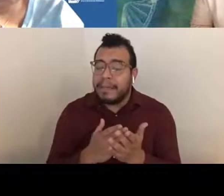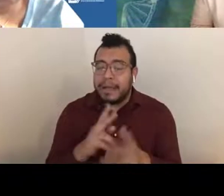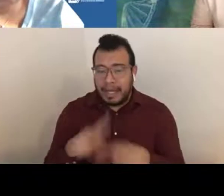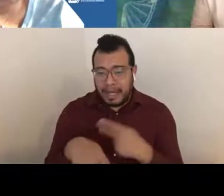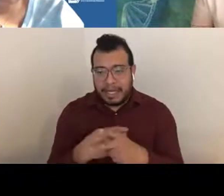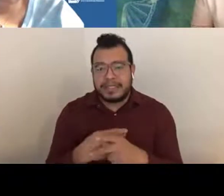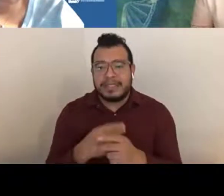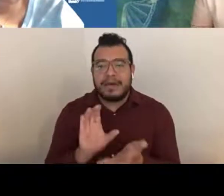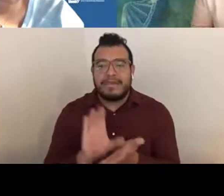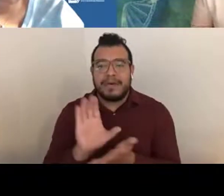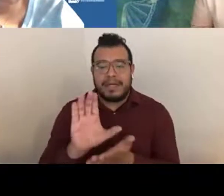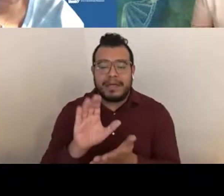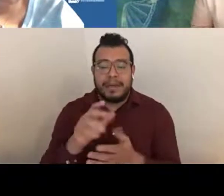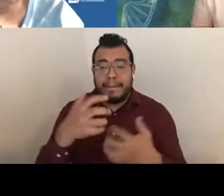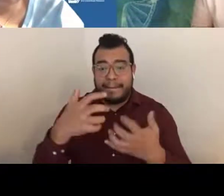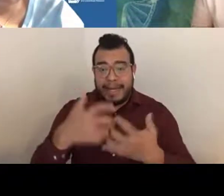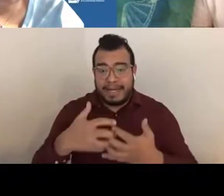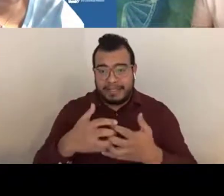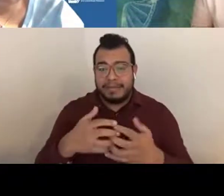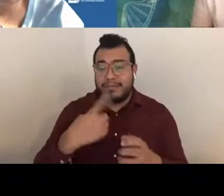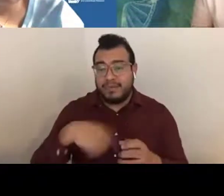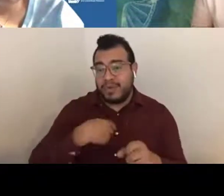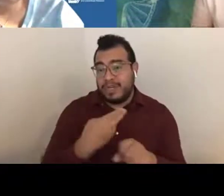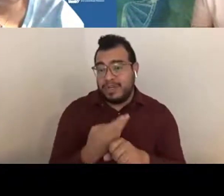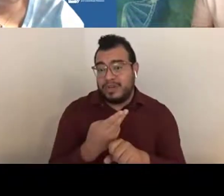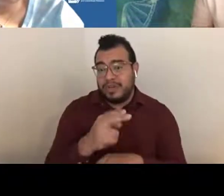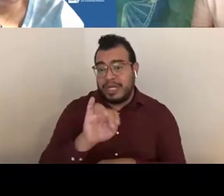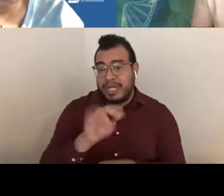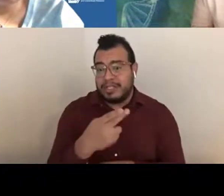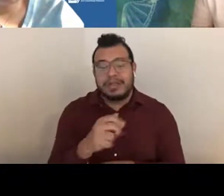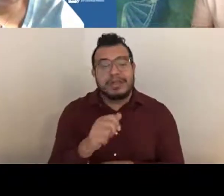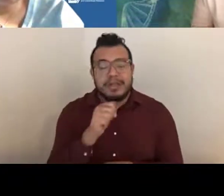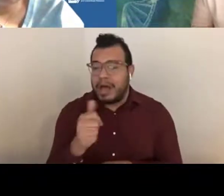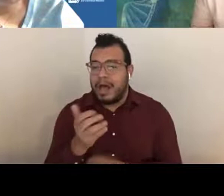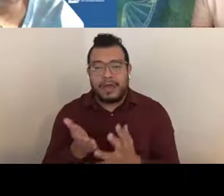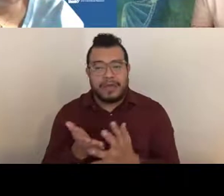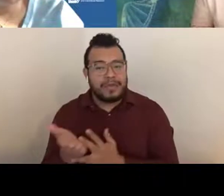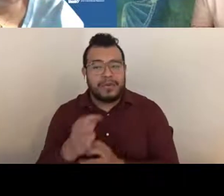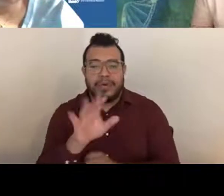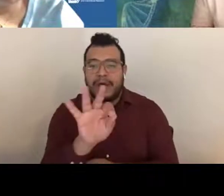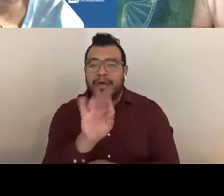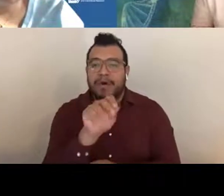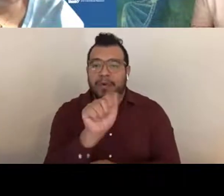that the NIH uses that don't come through FOAs or funding opportunity announcements,